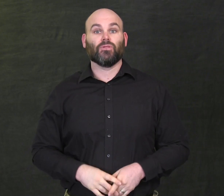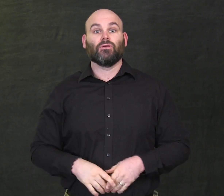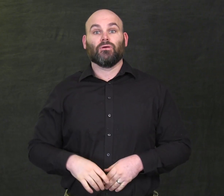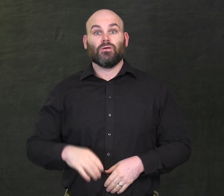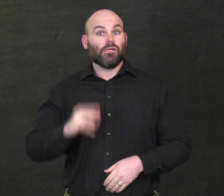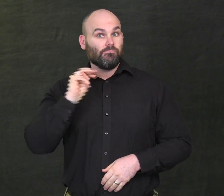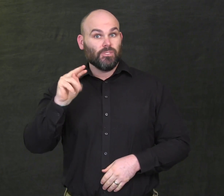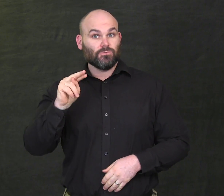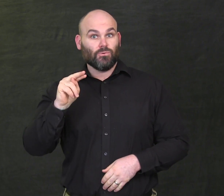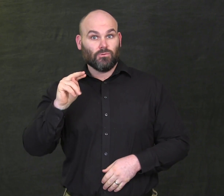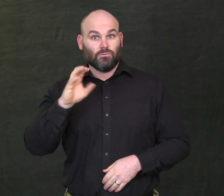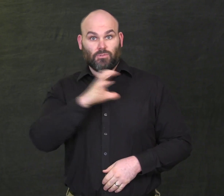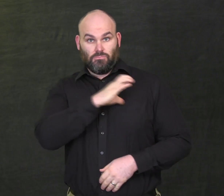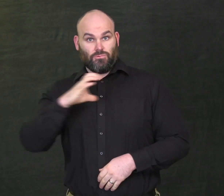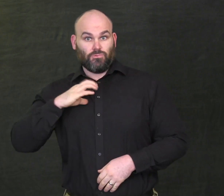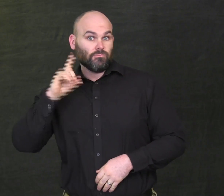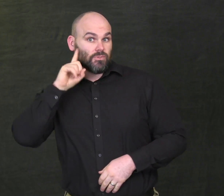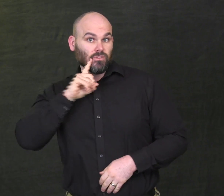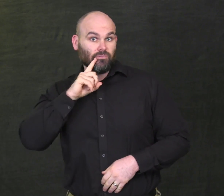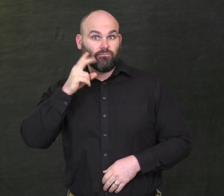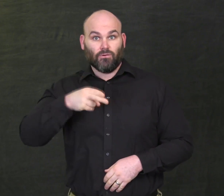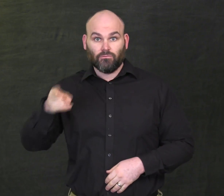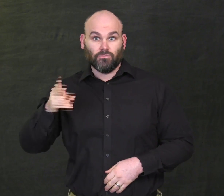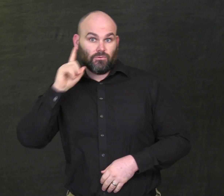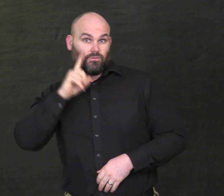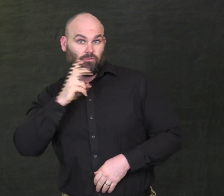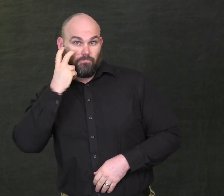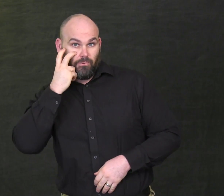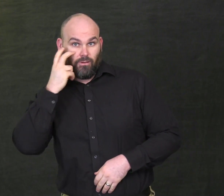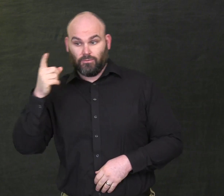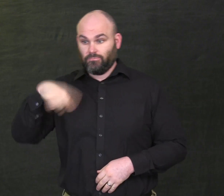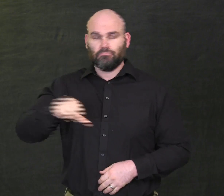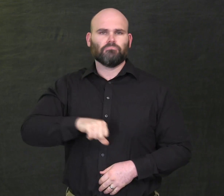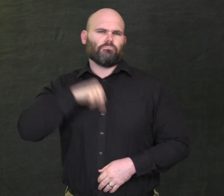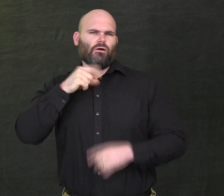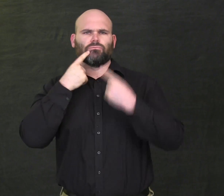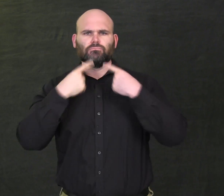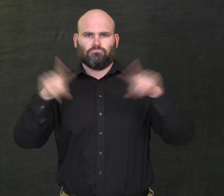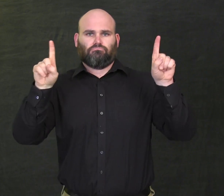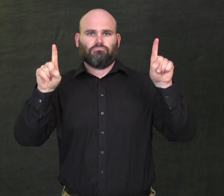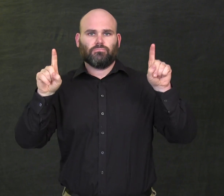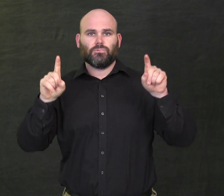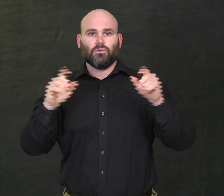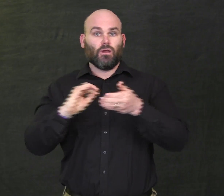The Commission for Deaf, DeafBlind and Hard of Hearing Minnesotans is proud to announce-